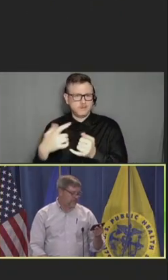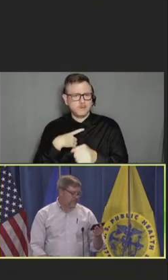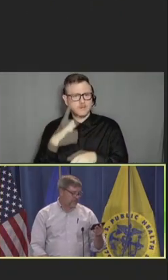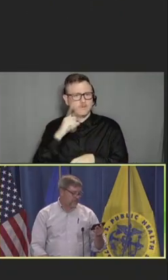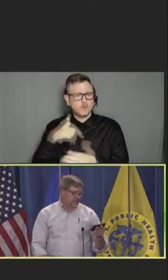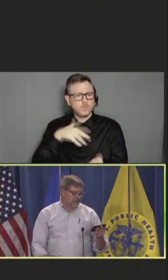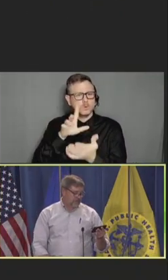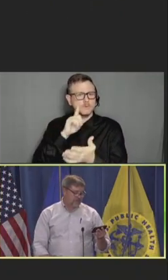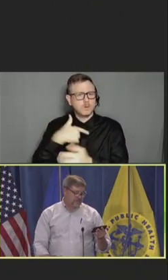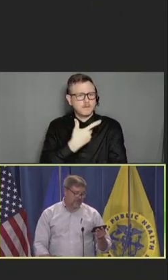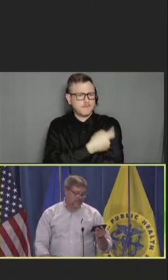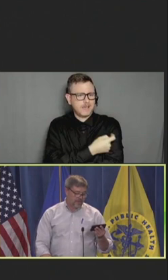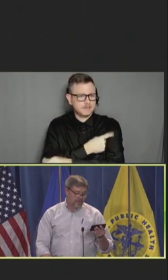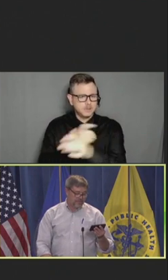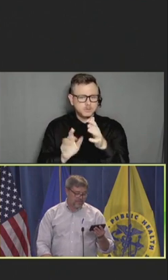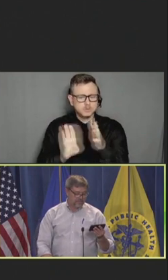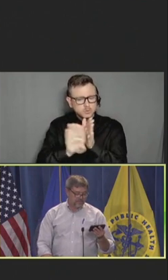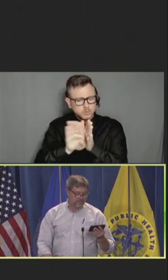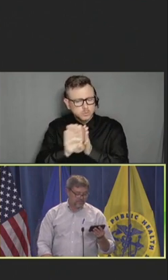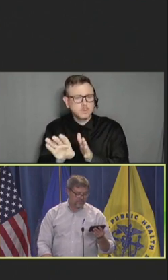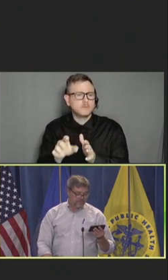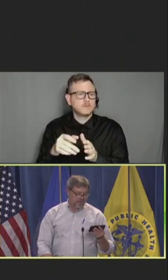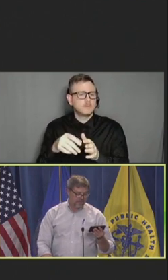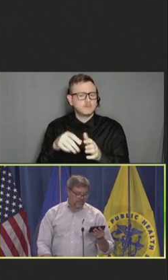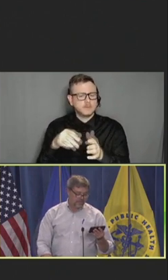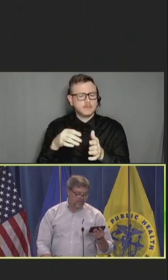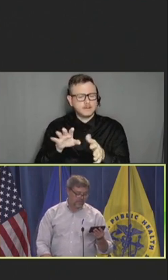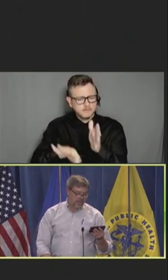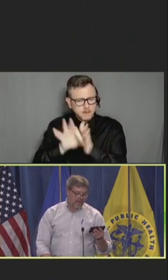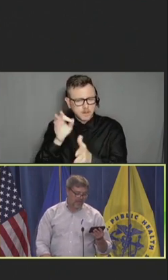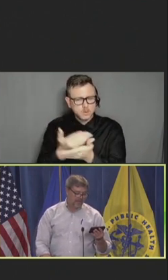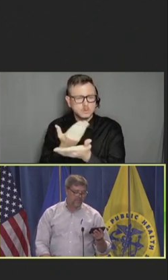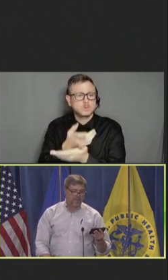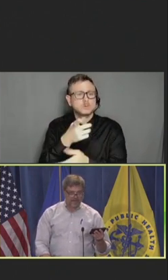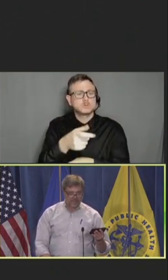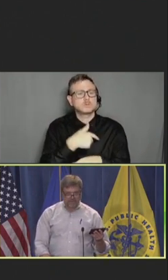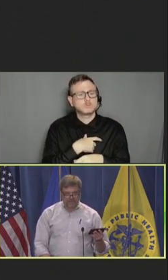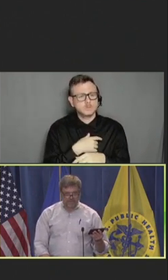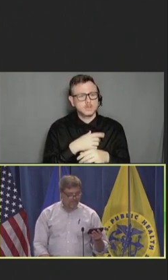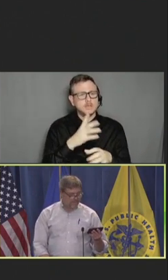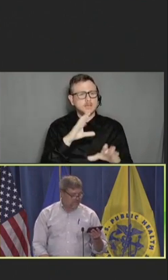A set of recommendations for actionable high-impact activities.